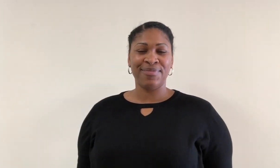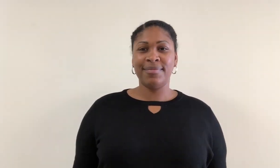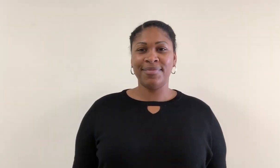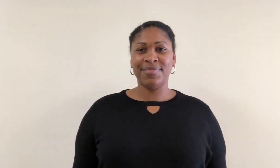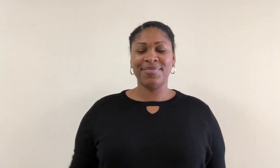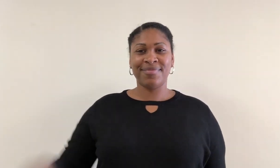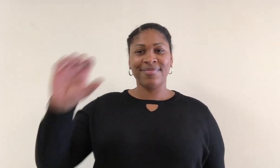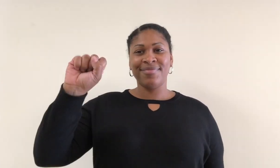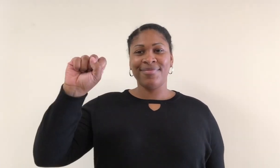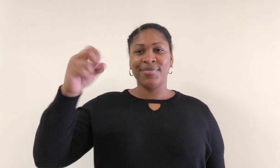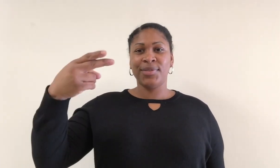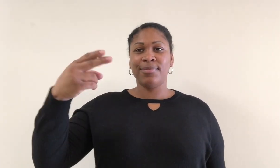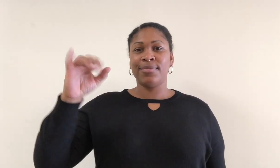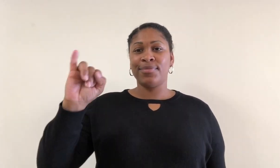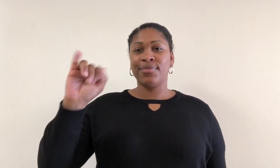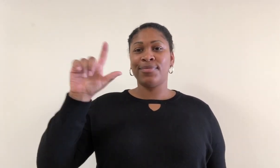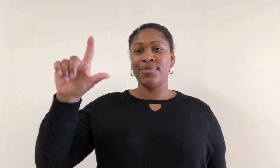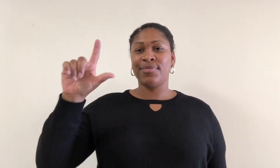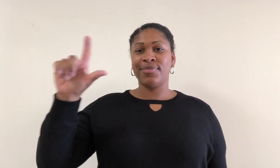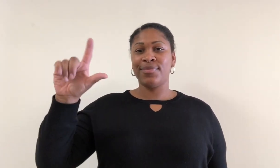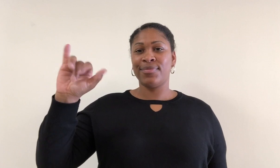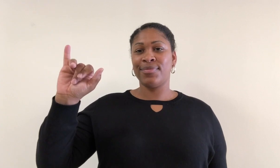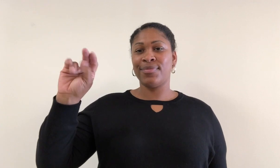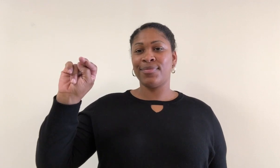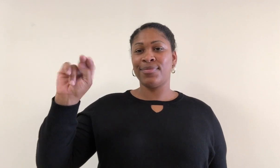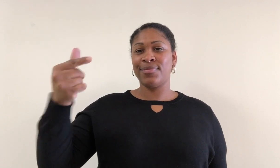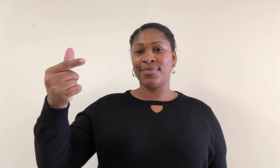Shilling